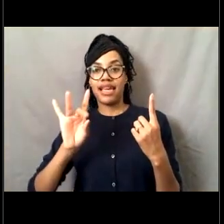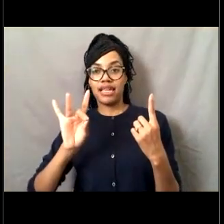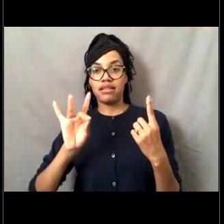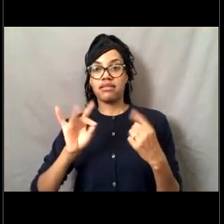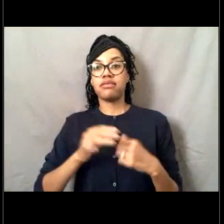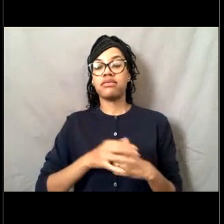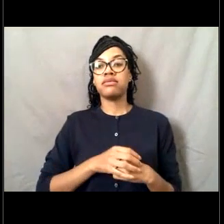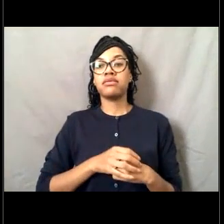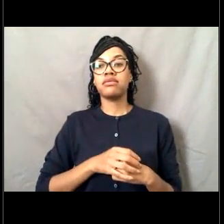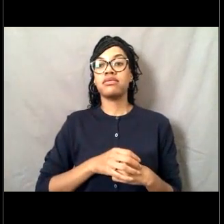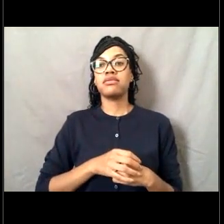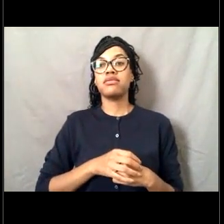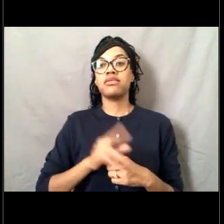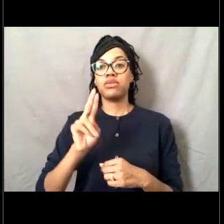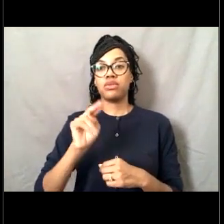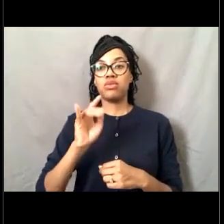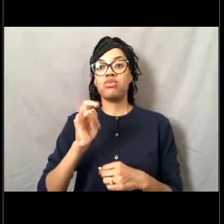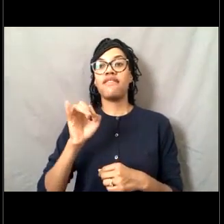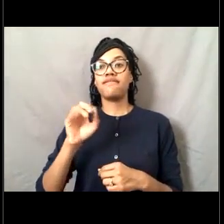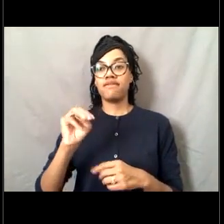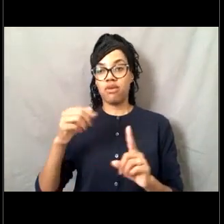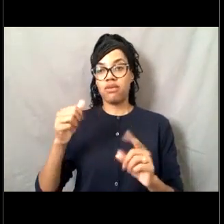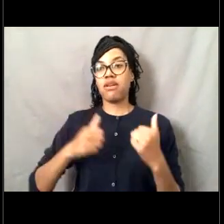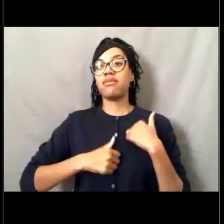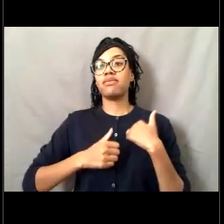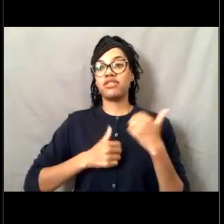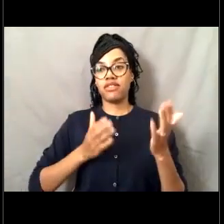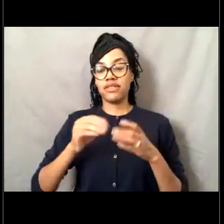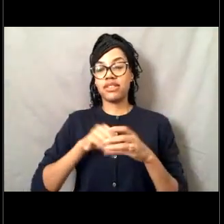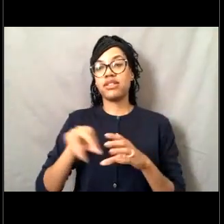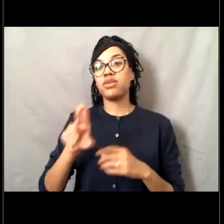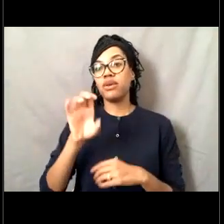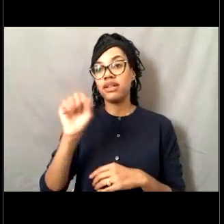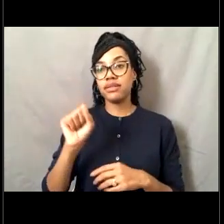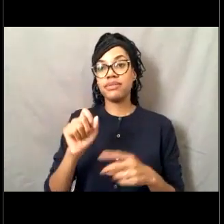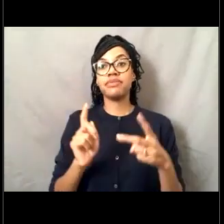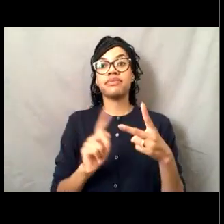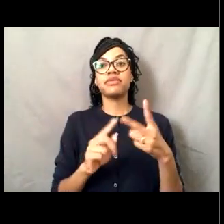and we don't have any enlisted personnel in the NOAA Corps.